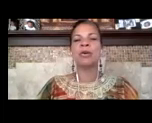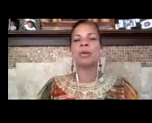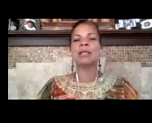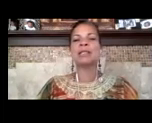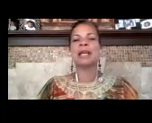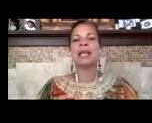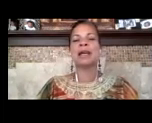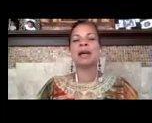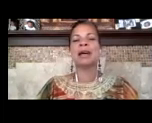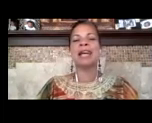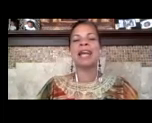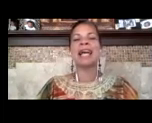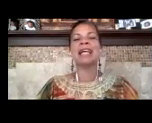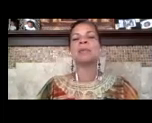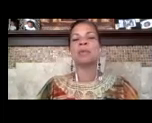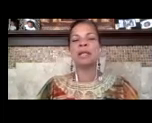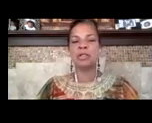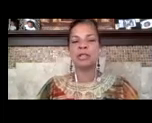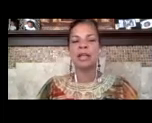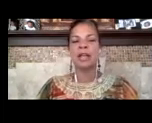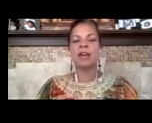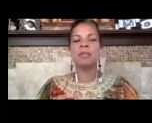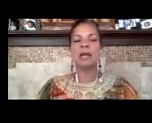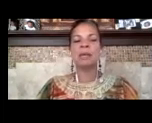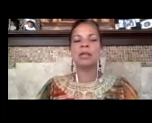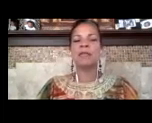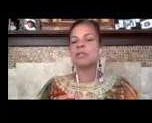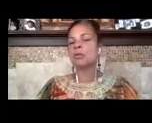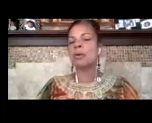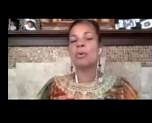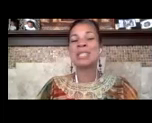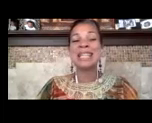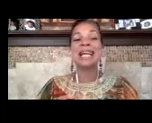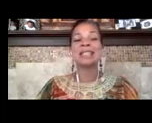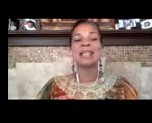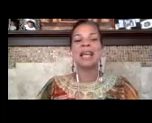was uh had aspirations of becoming an officer but was not